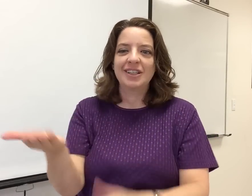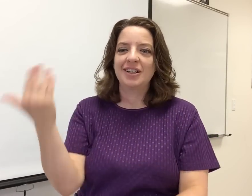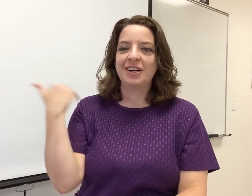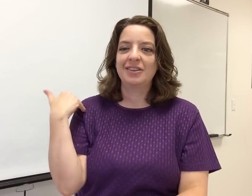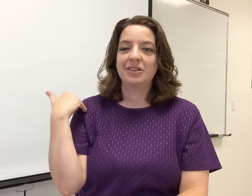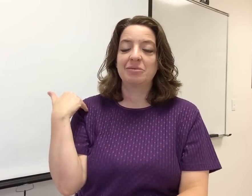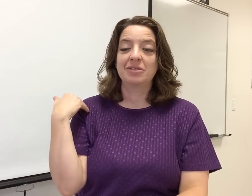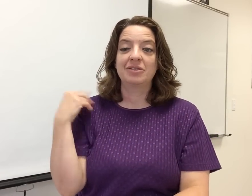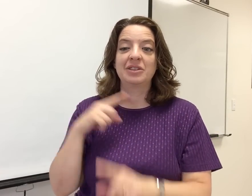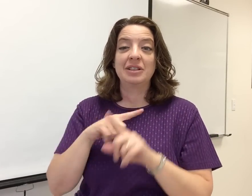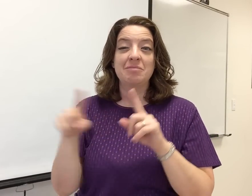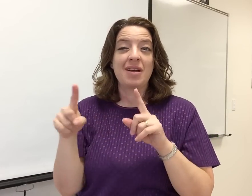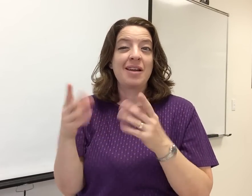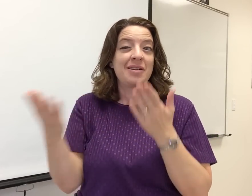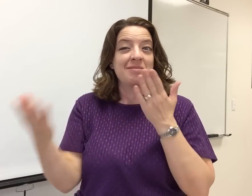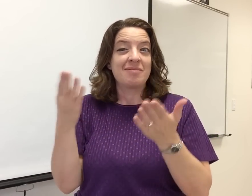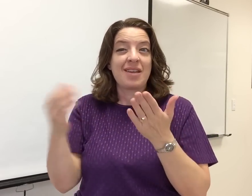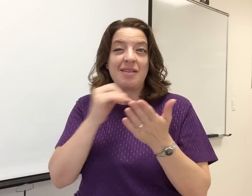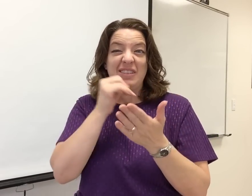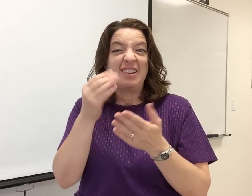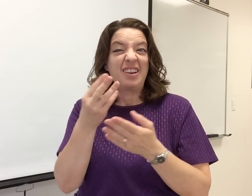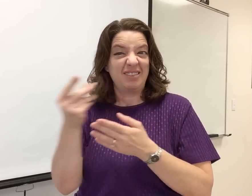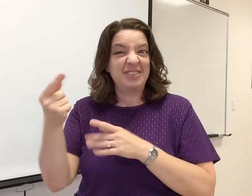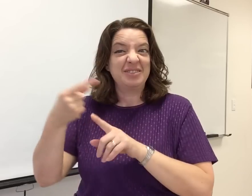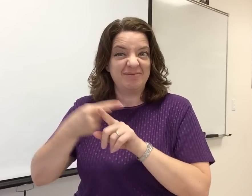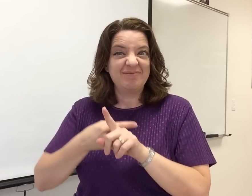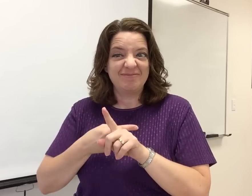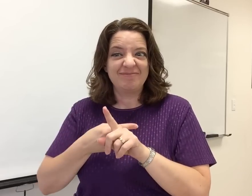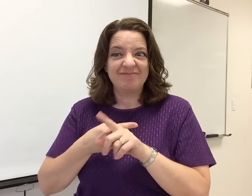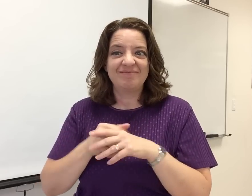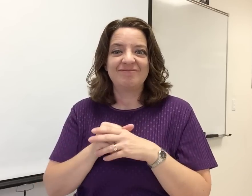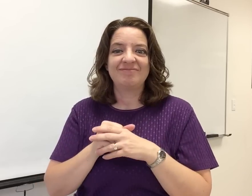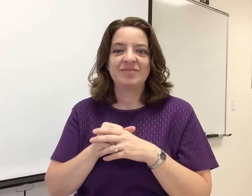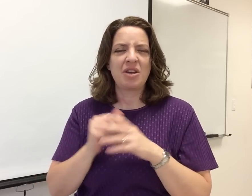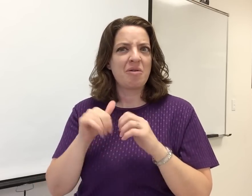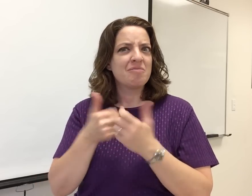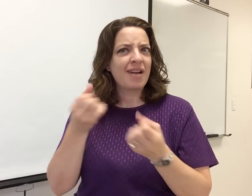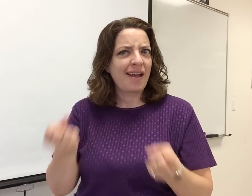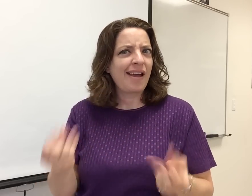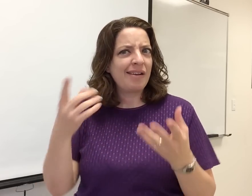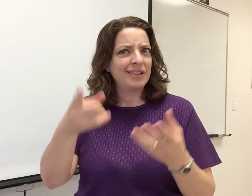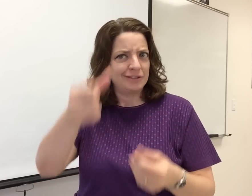You have seen all these signs before but some of them we haven't revisited in quite a while.